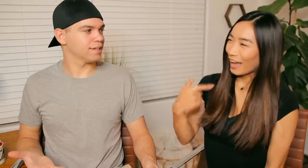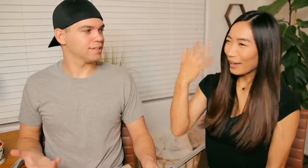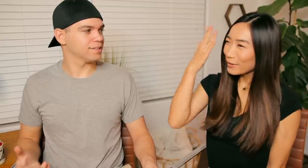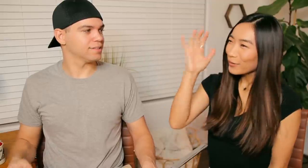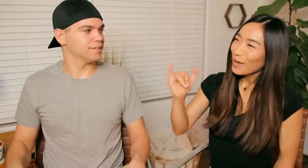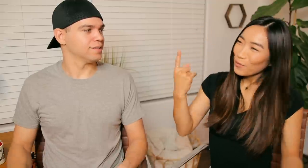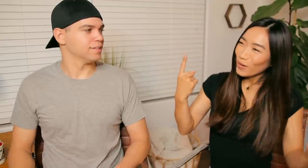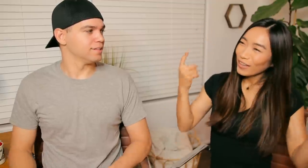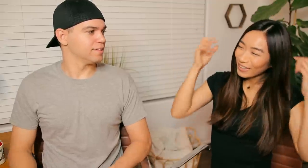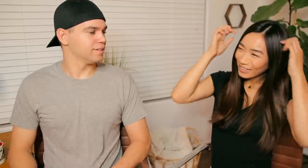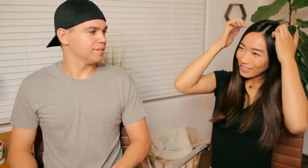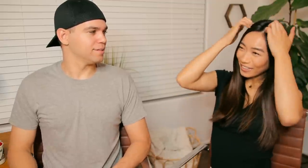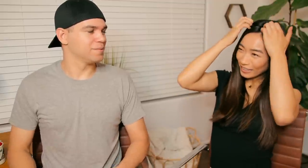E: I know that one